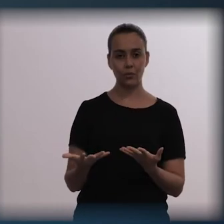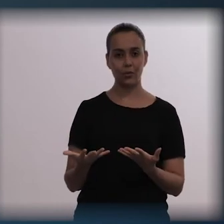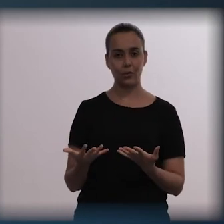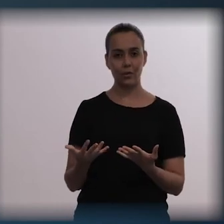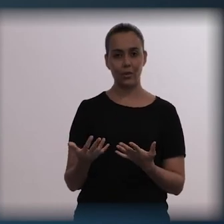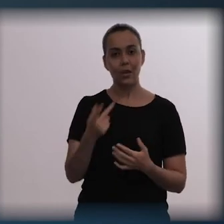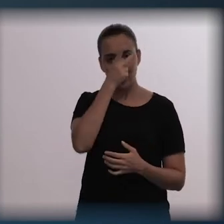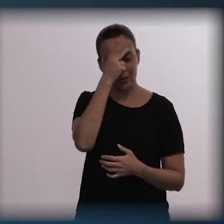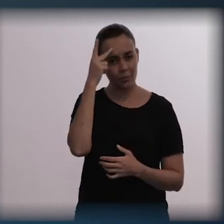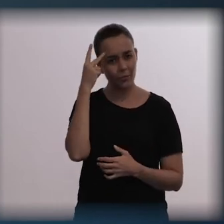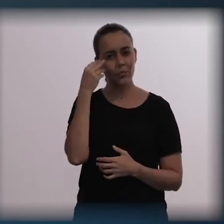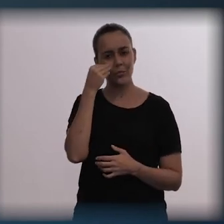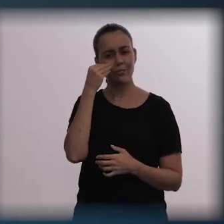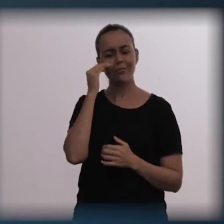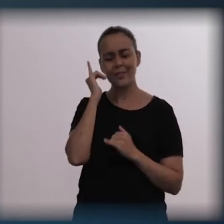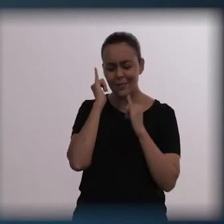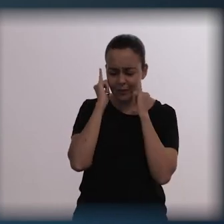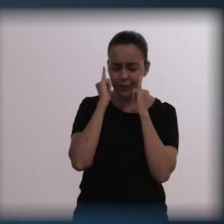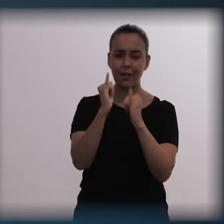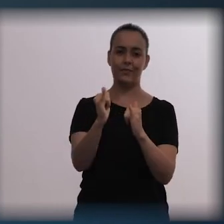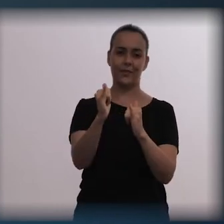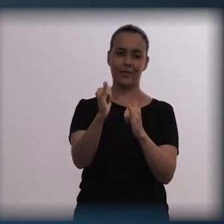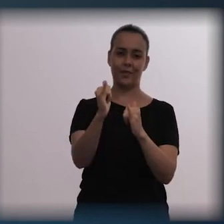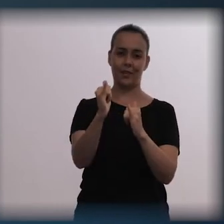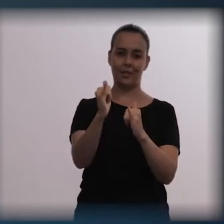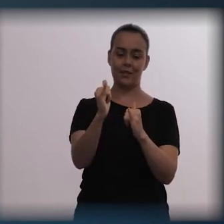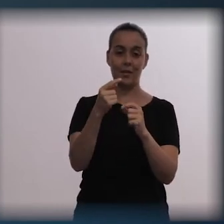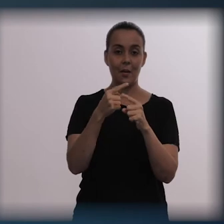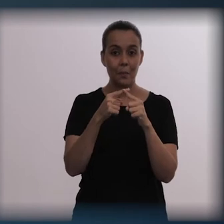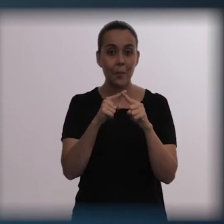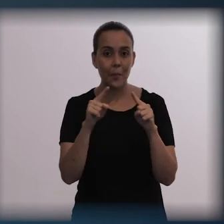And I think more than half told a health professional a general health professional